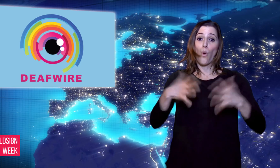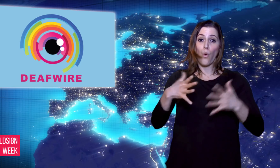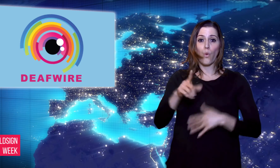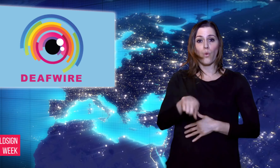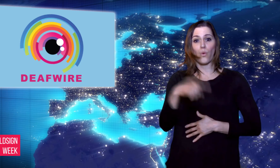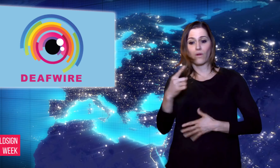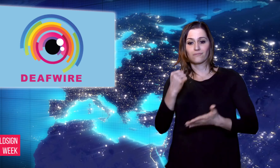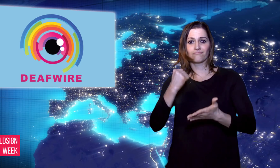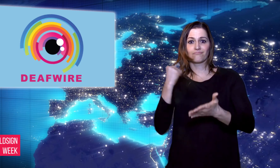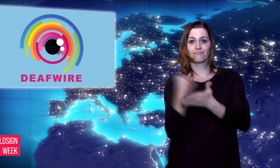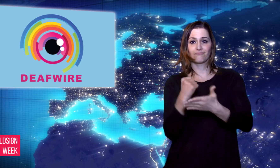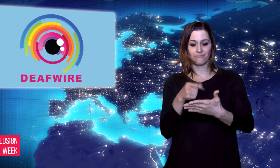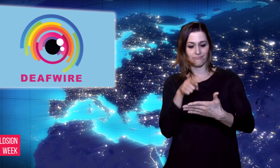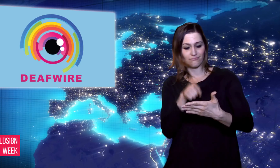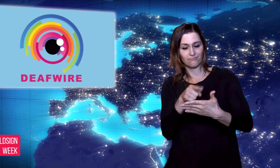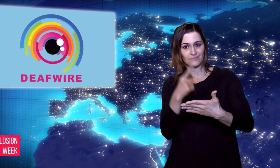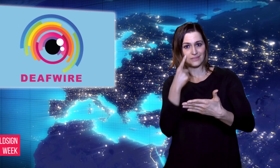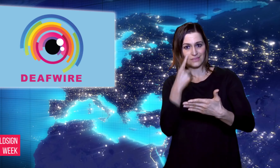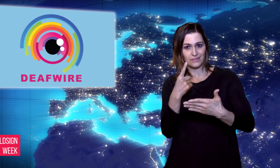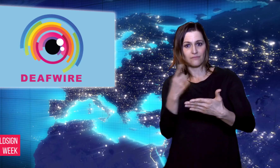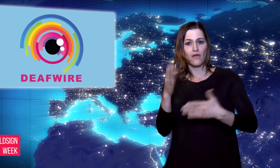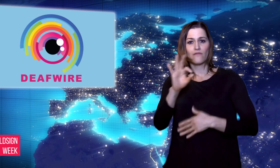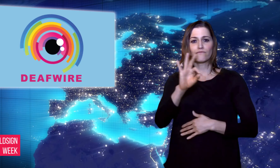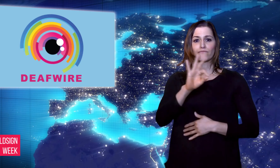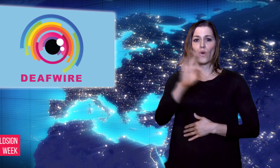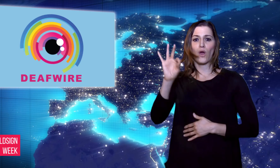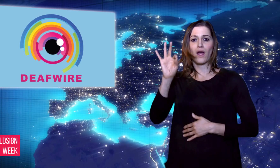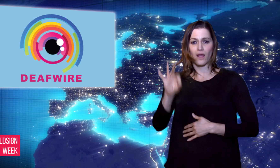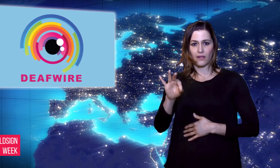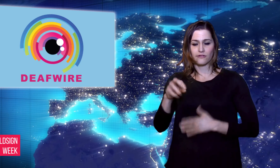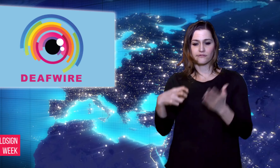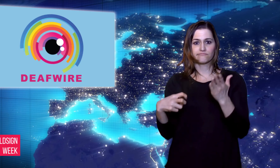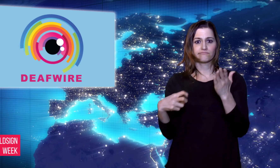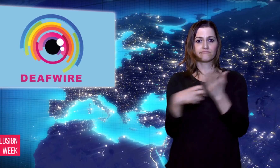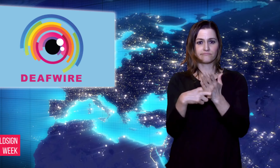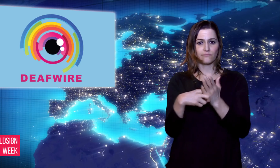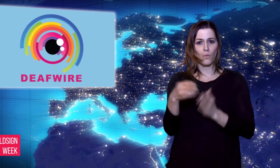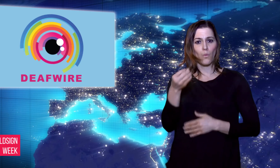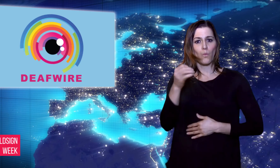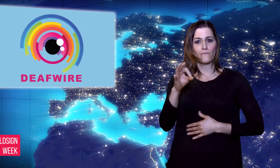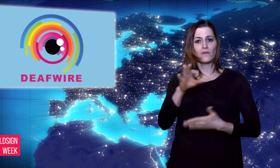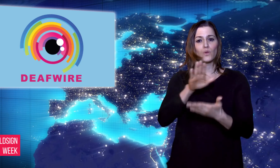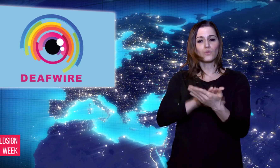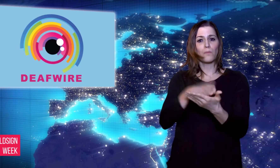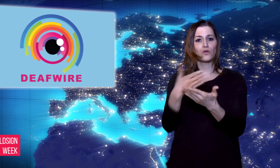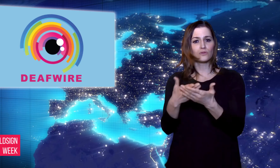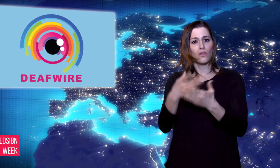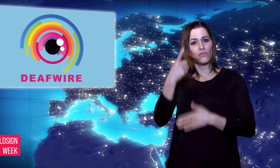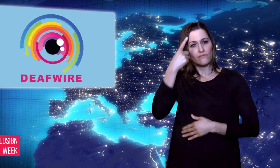or the Florida Registry of Interpreters